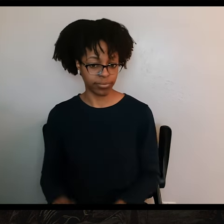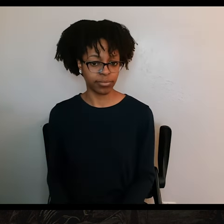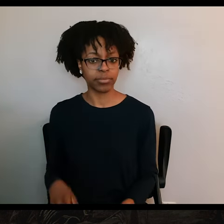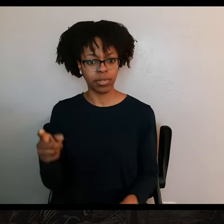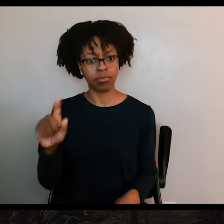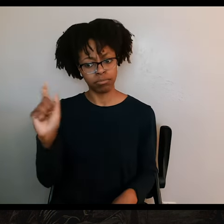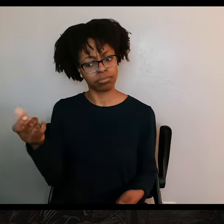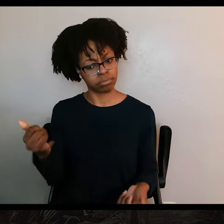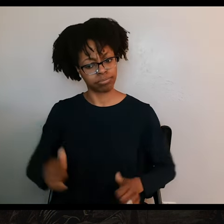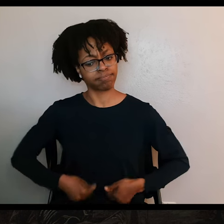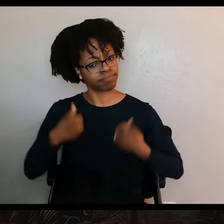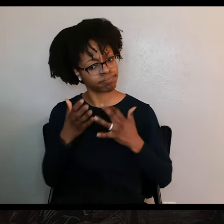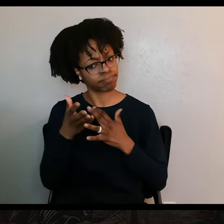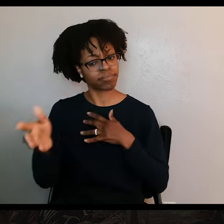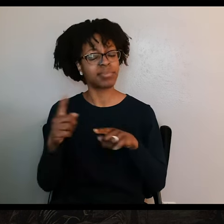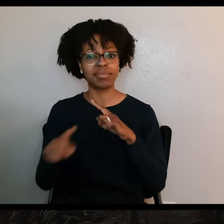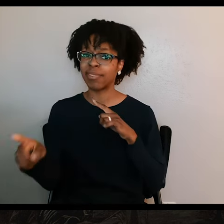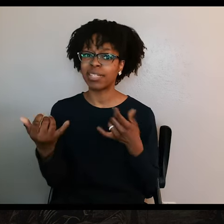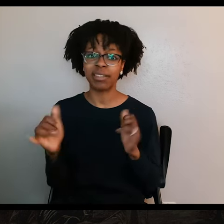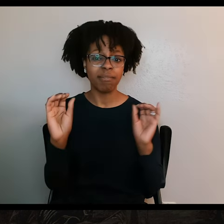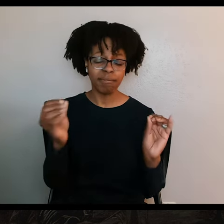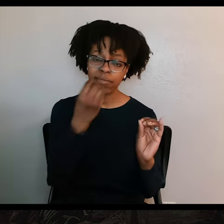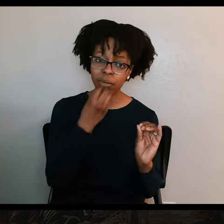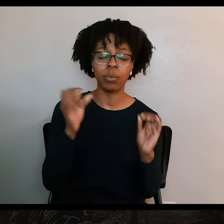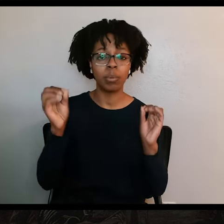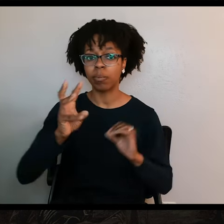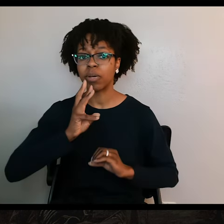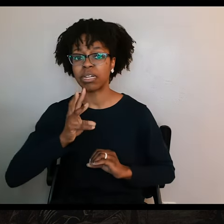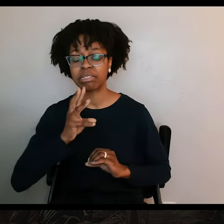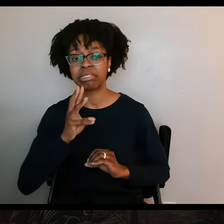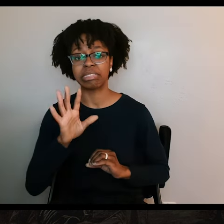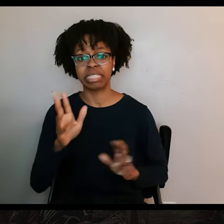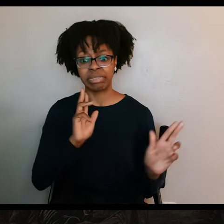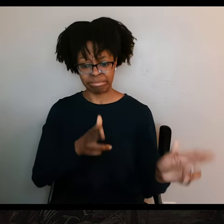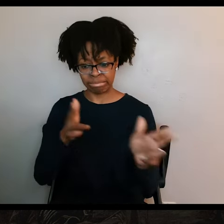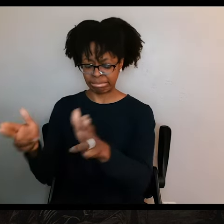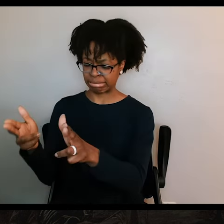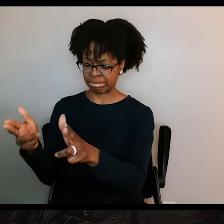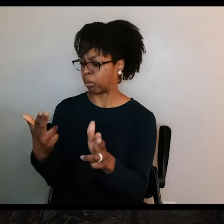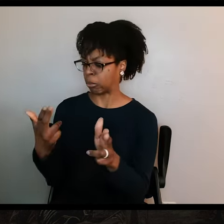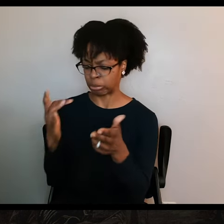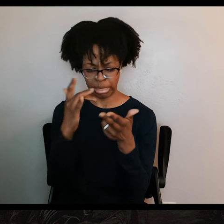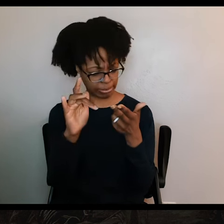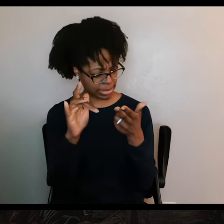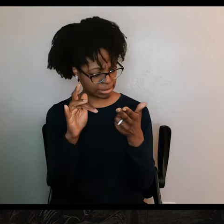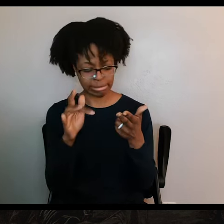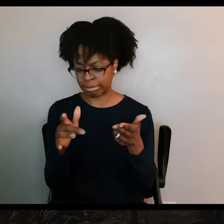They were still surrounded. And the Texans had no food, no water. And they were running low on ammunition. So when it got light enough to see the next morning,